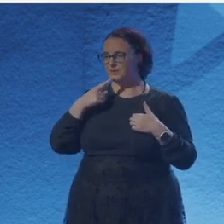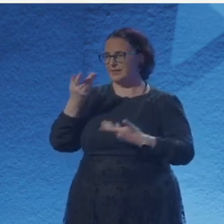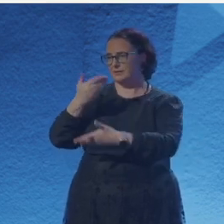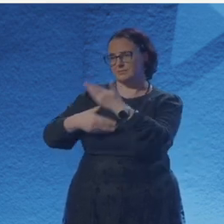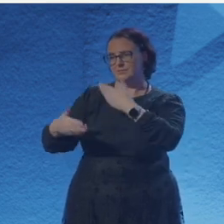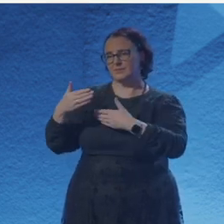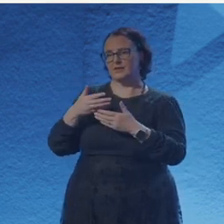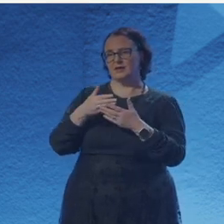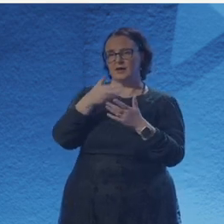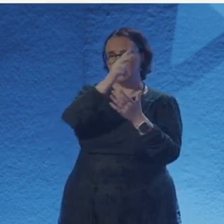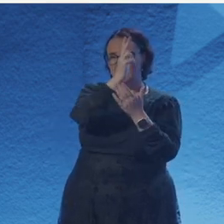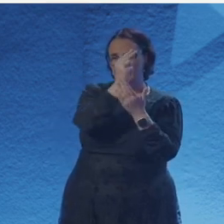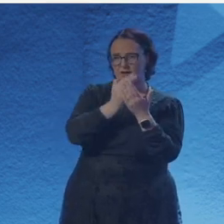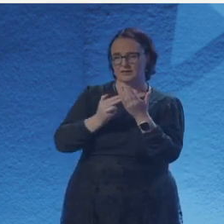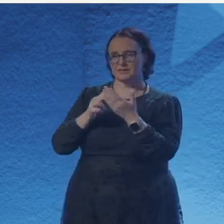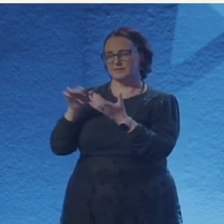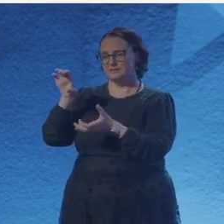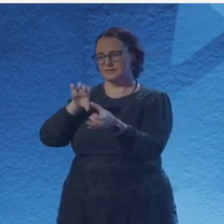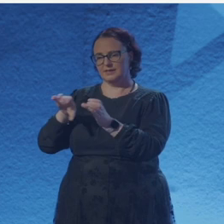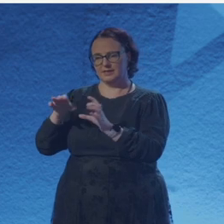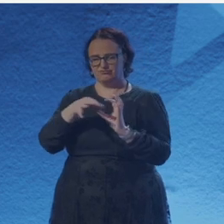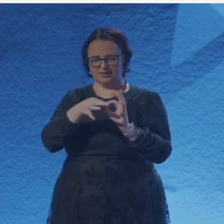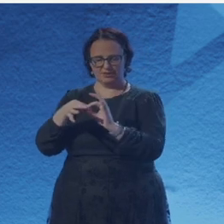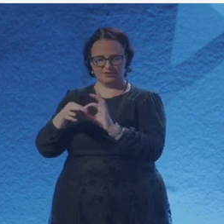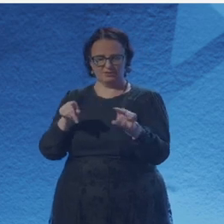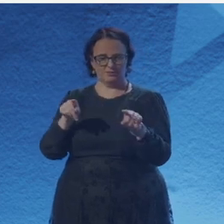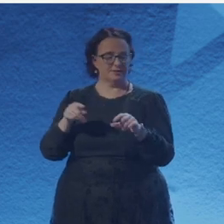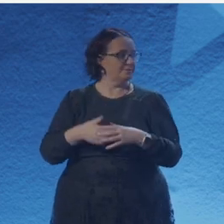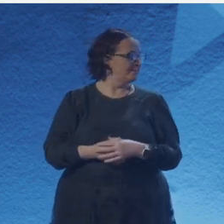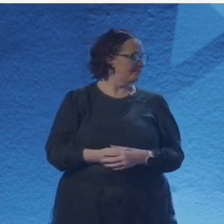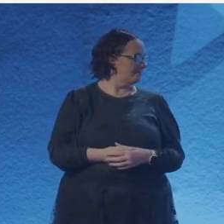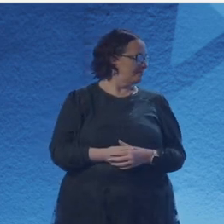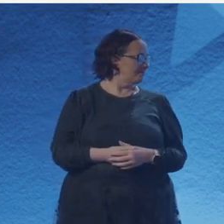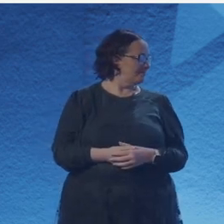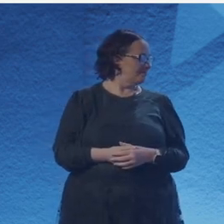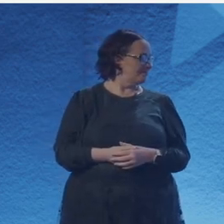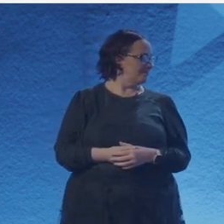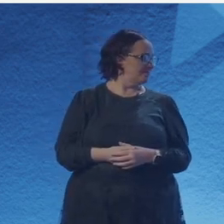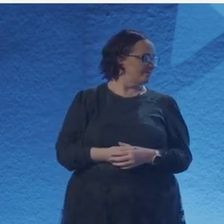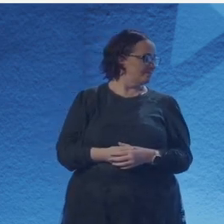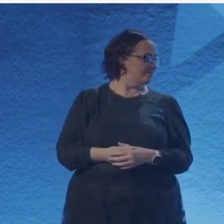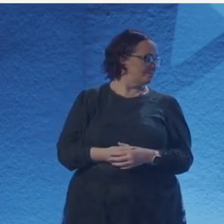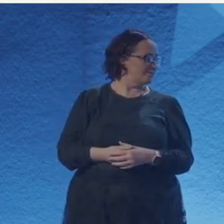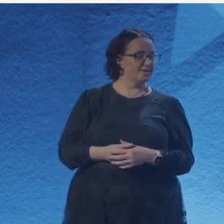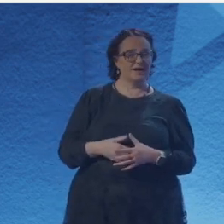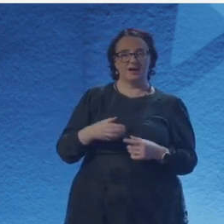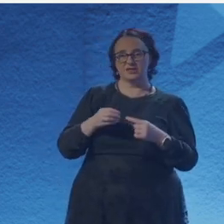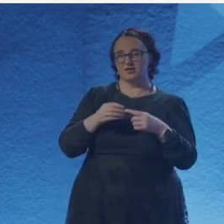because this isn't the first time you've engaged with arts and science either. You created an art book about biomechanics, so poetry's your